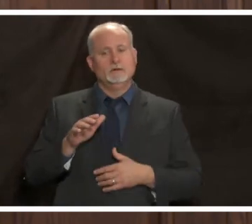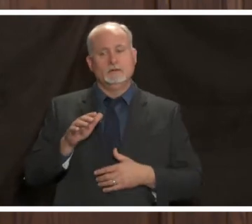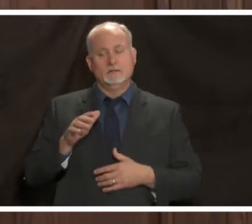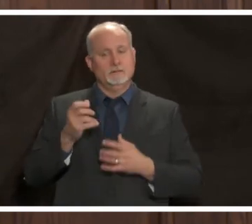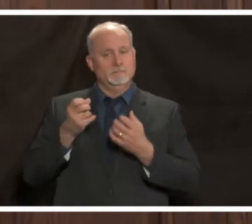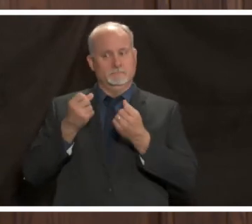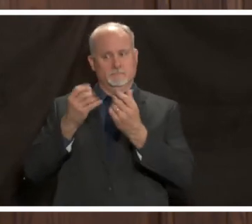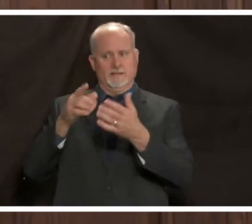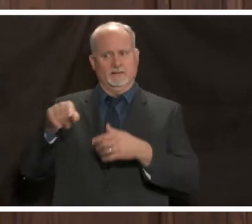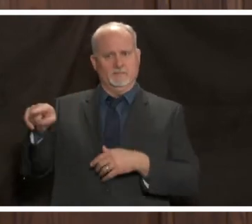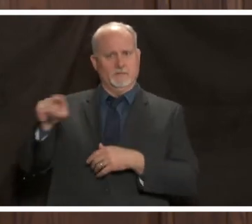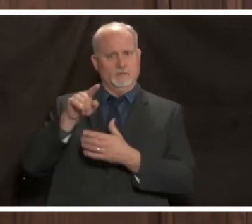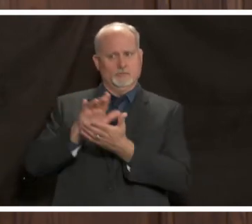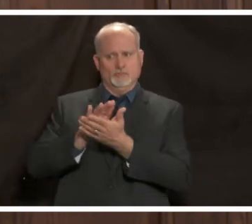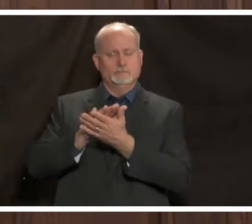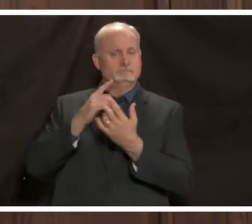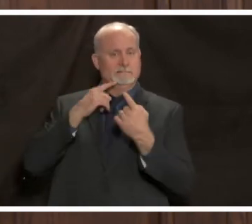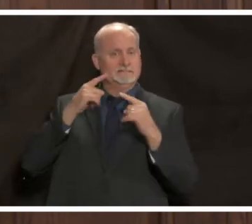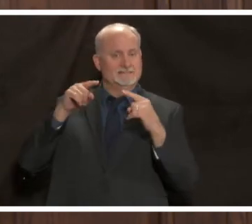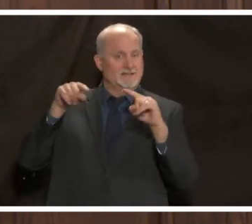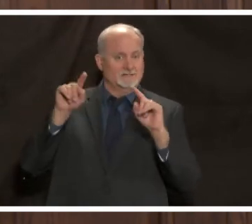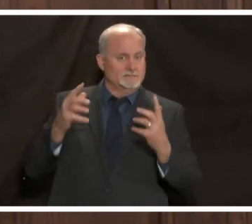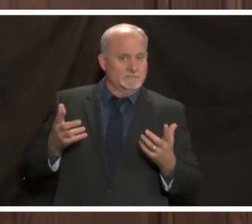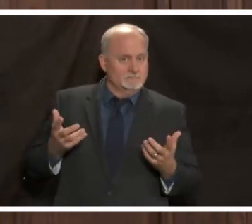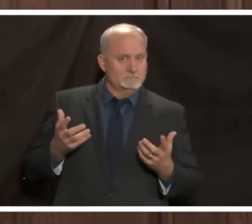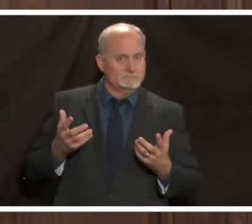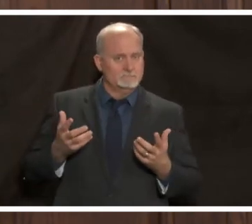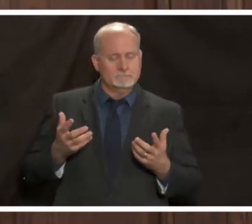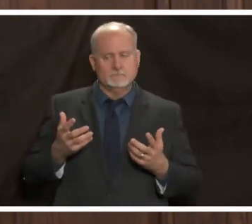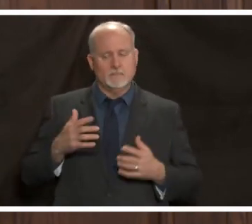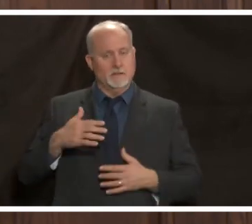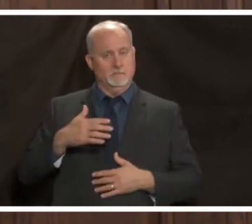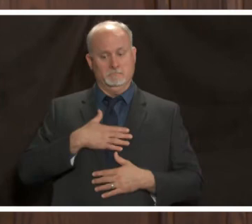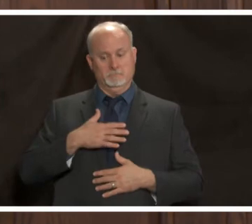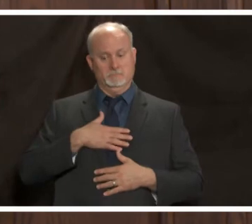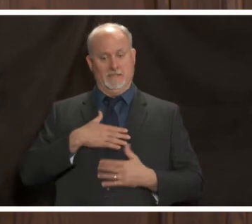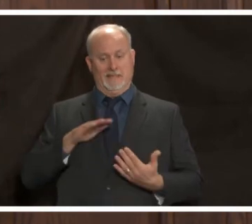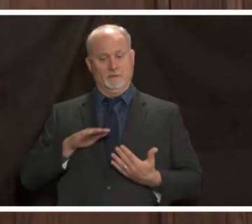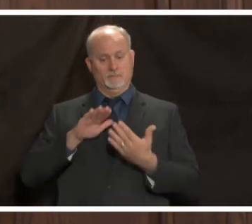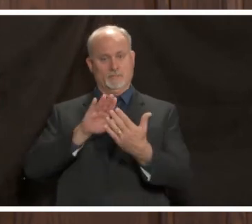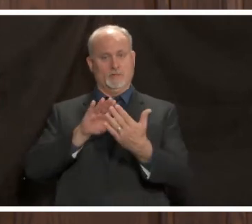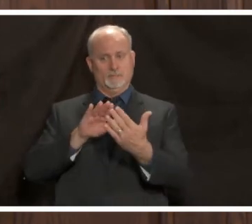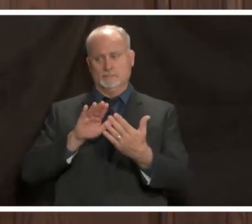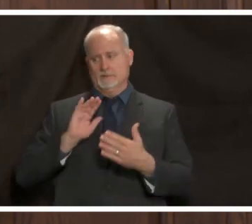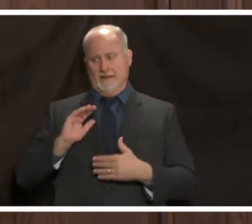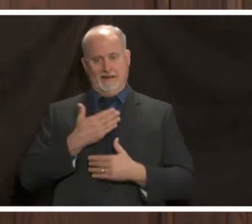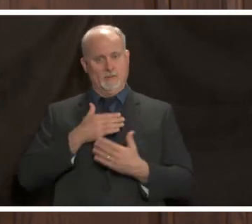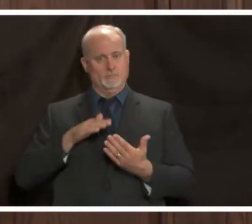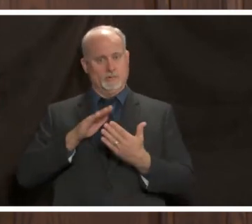are being quite successful my approach at this point in our approach as a health department